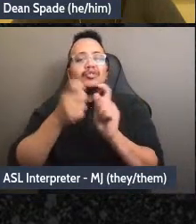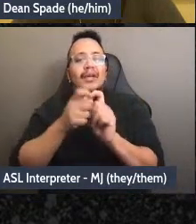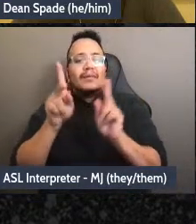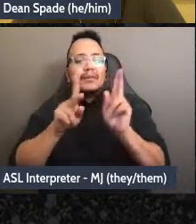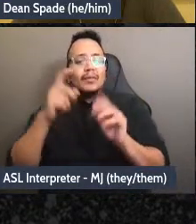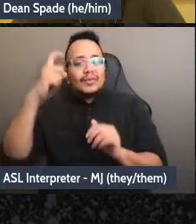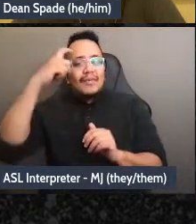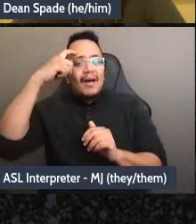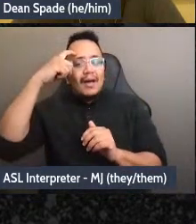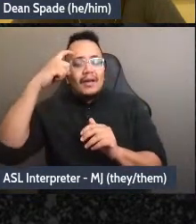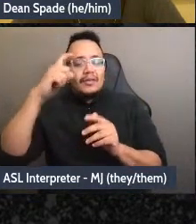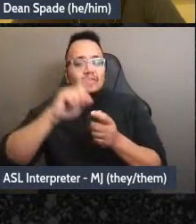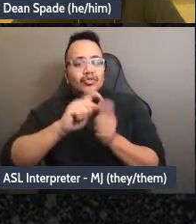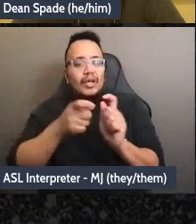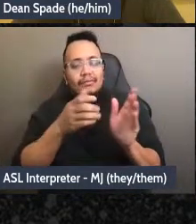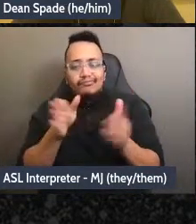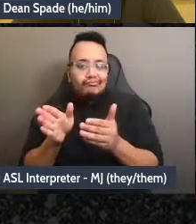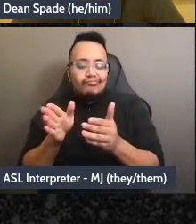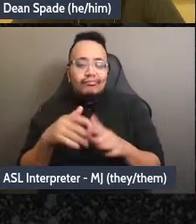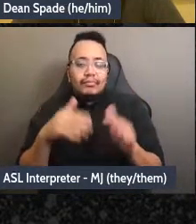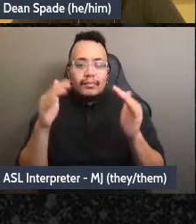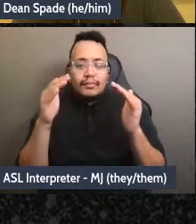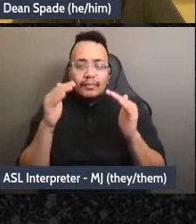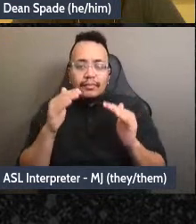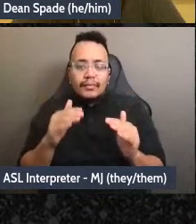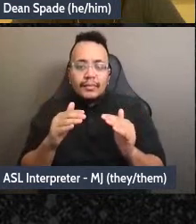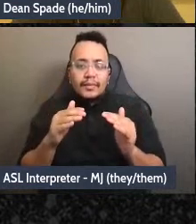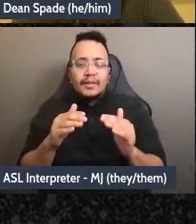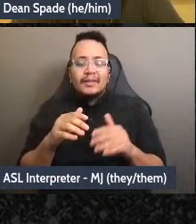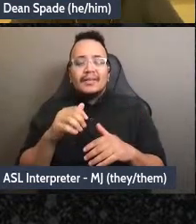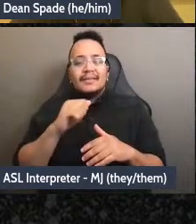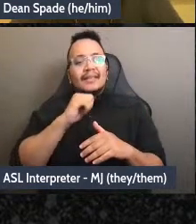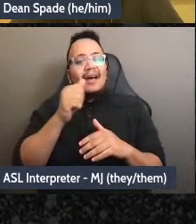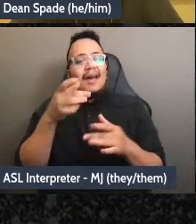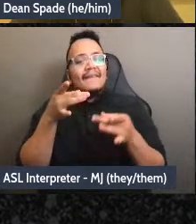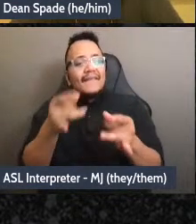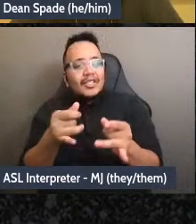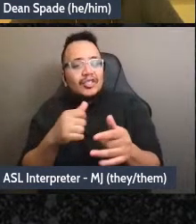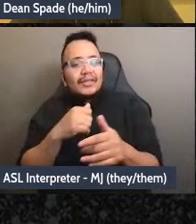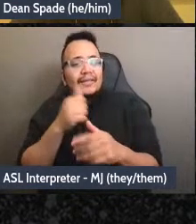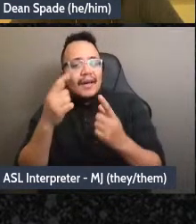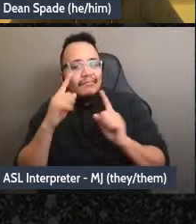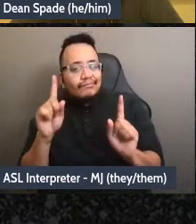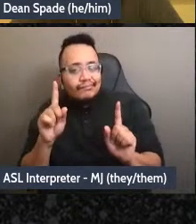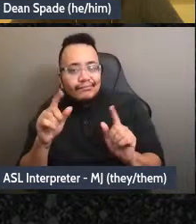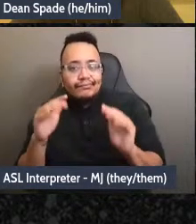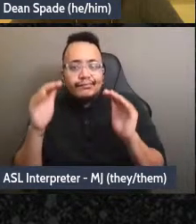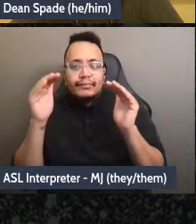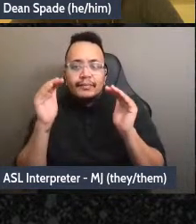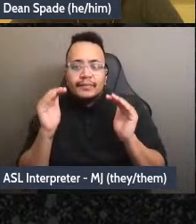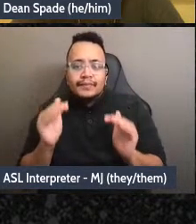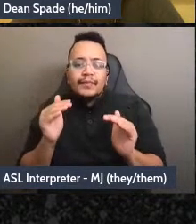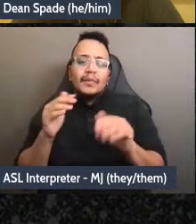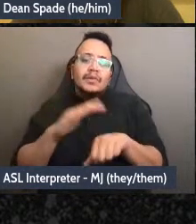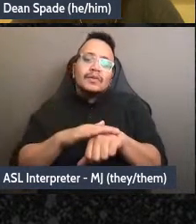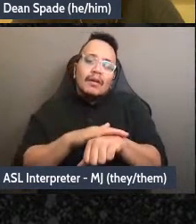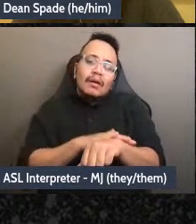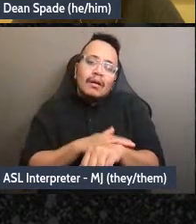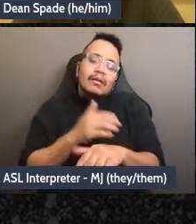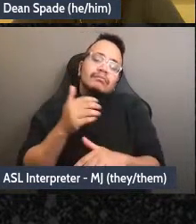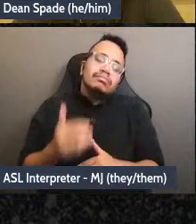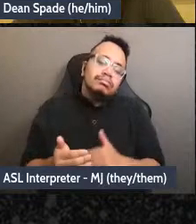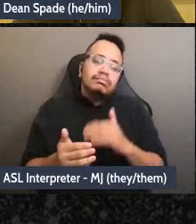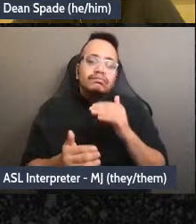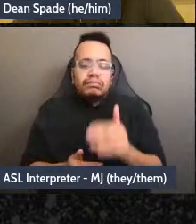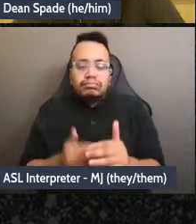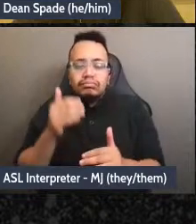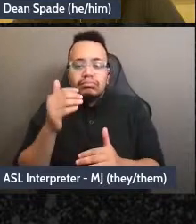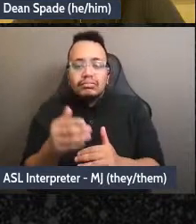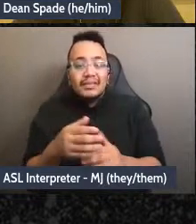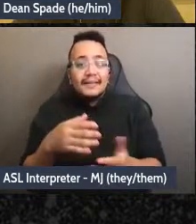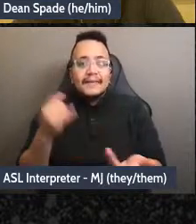inefficiency, too slow, slips into political ideology, what if we never reach consensus? That